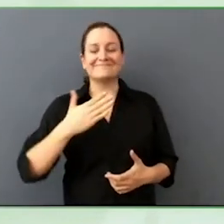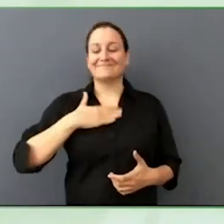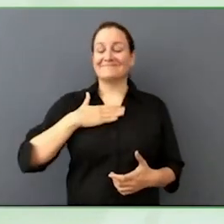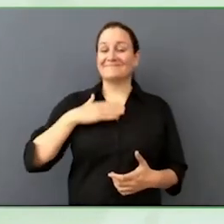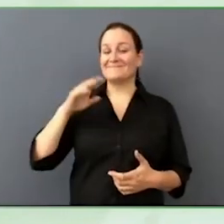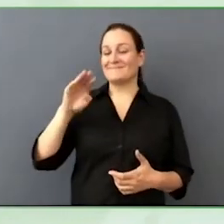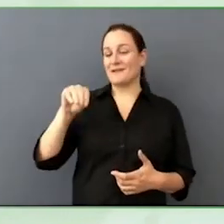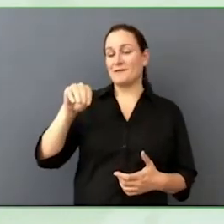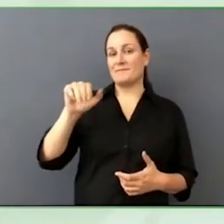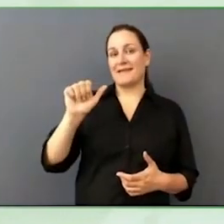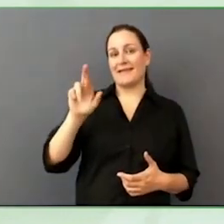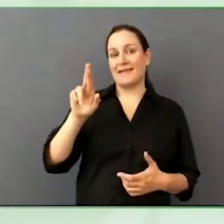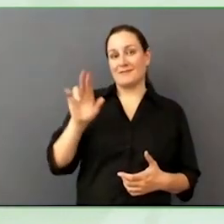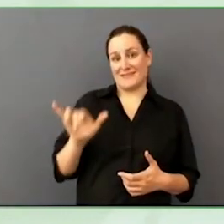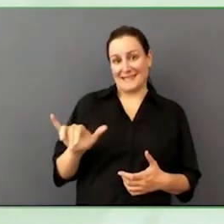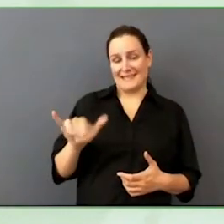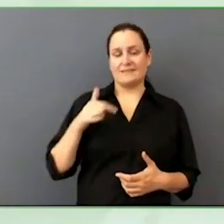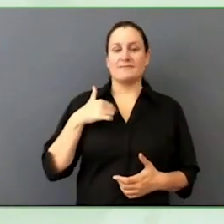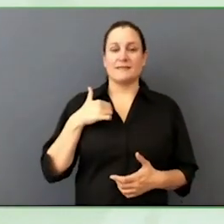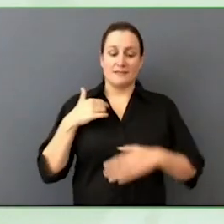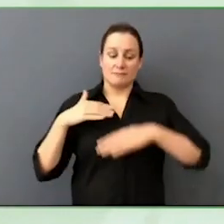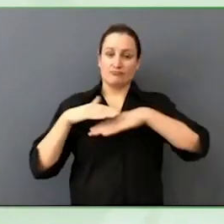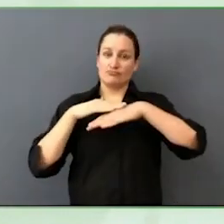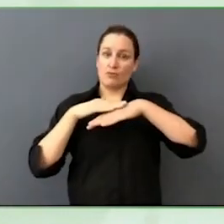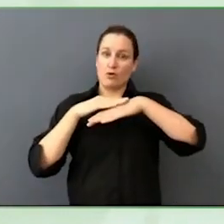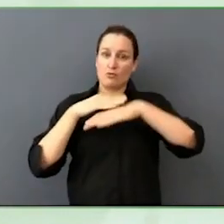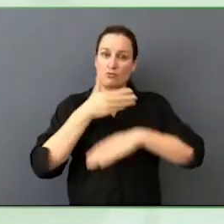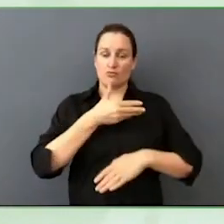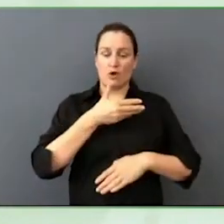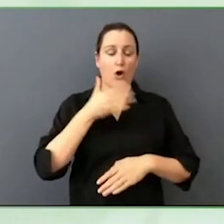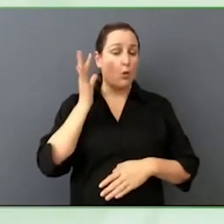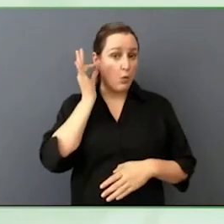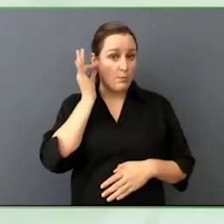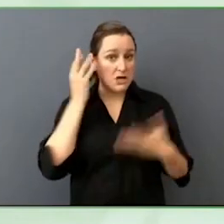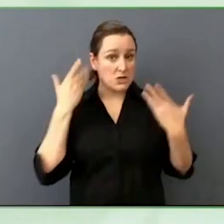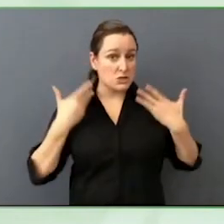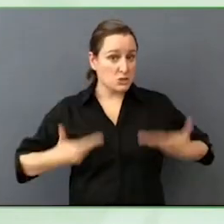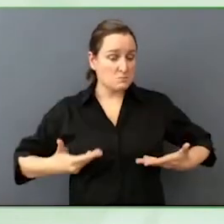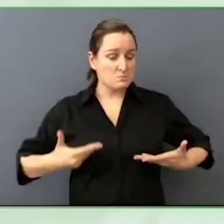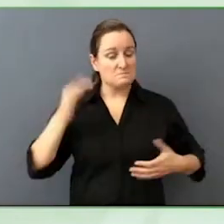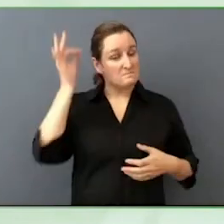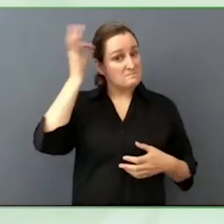I have curly hair, longer than shoulder length.